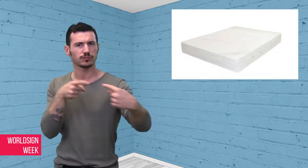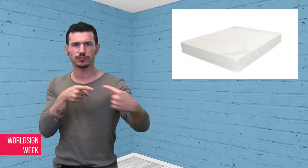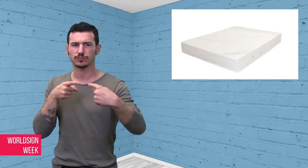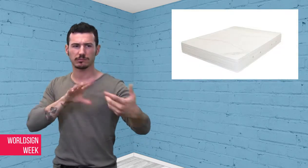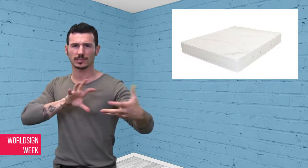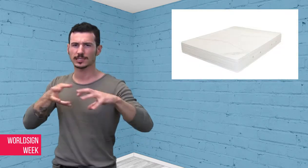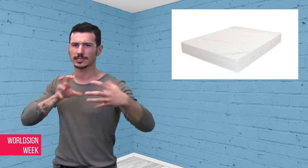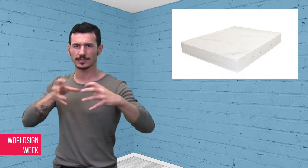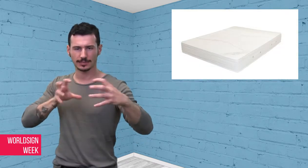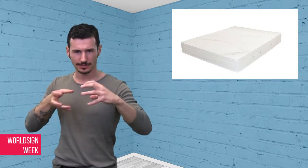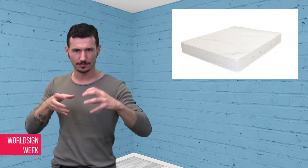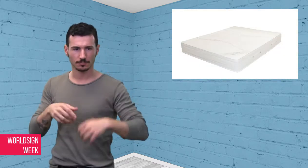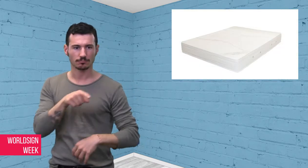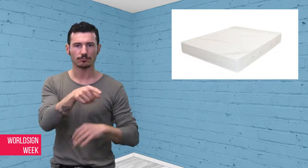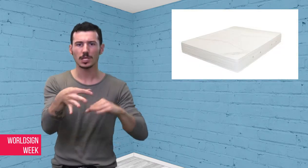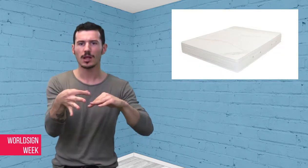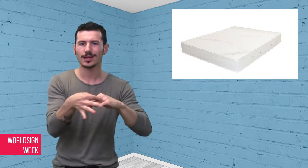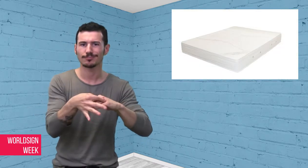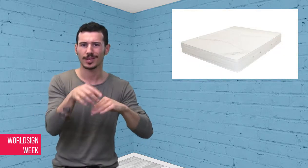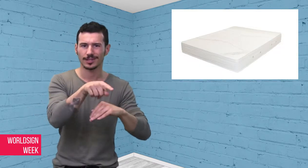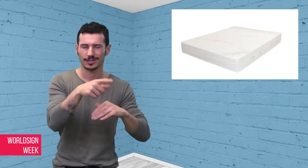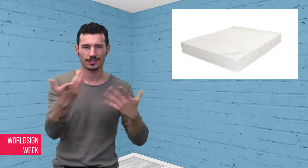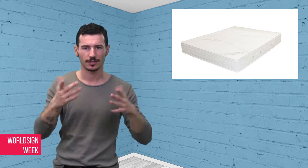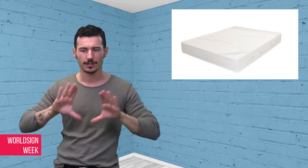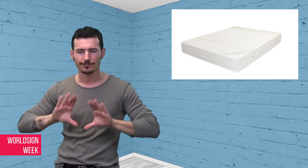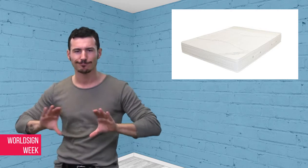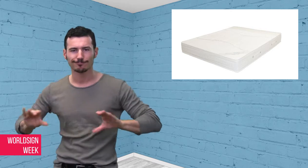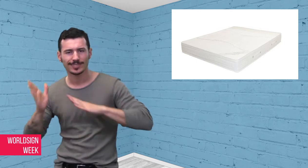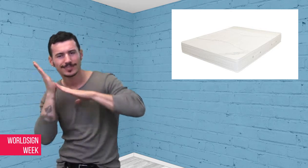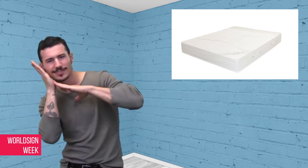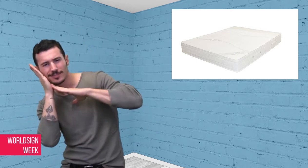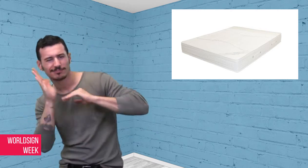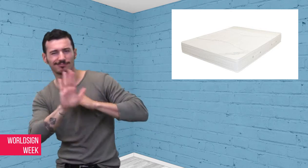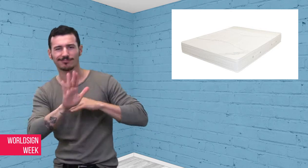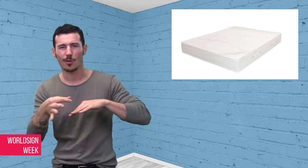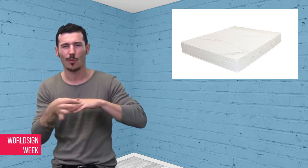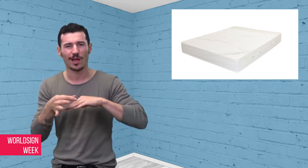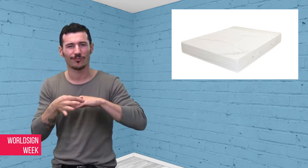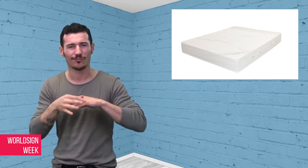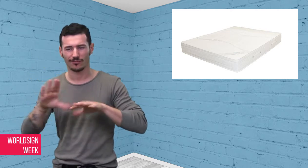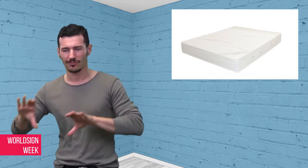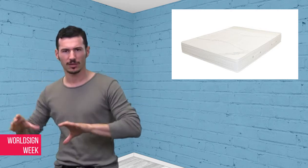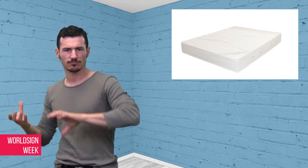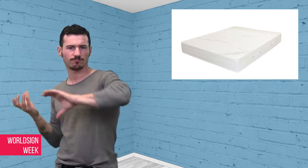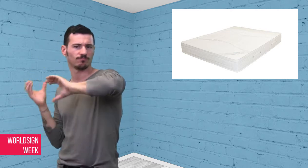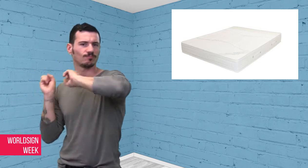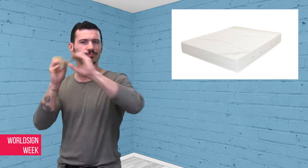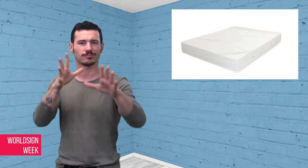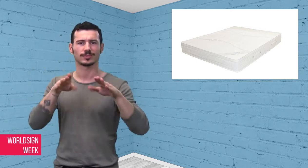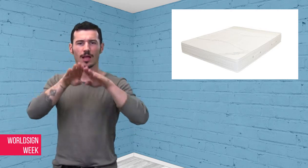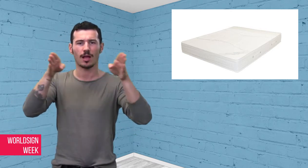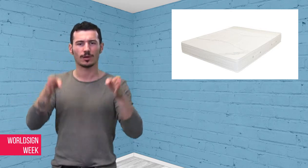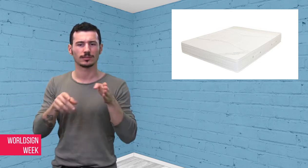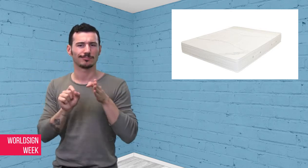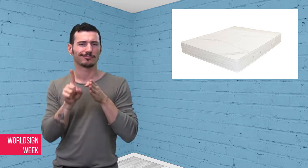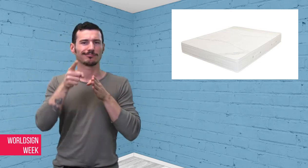his wife’s mattress outside in the back alley. The Deaf man became angry